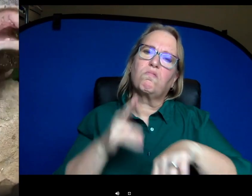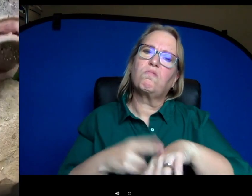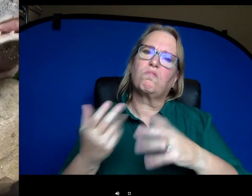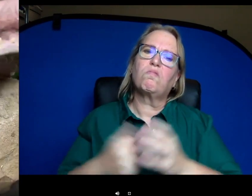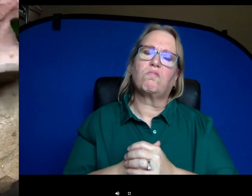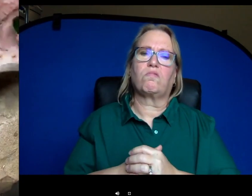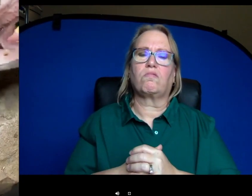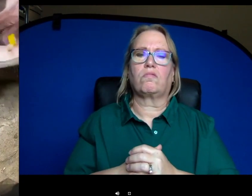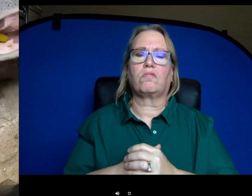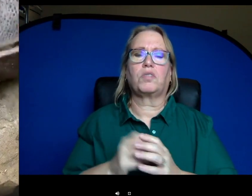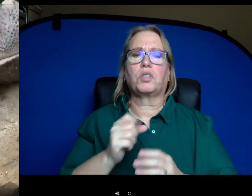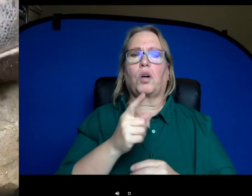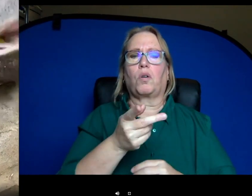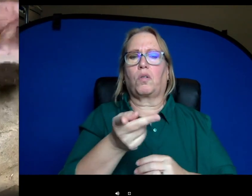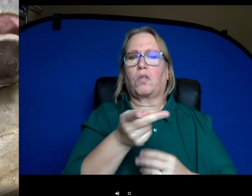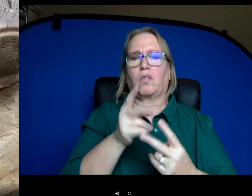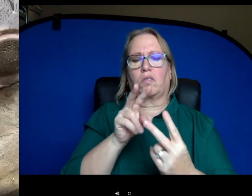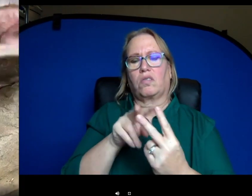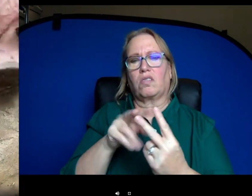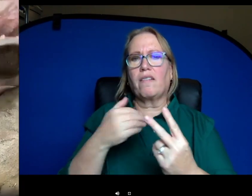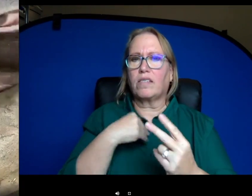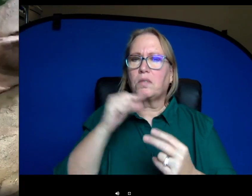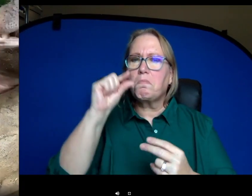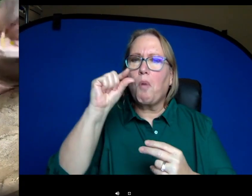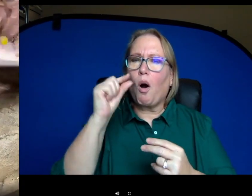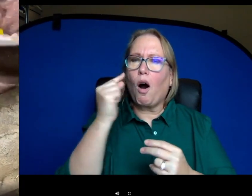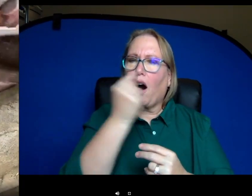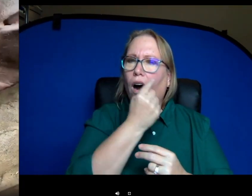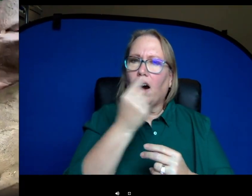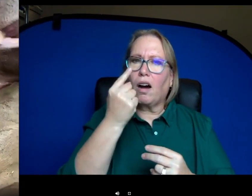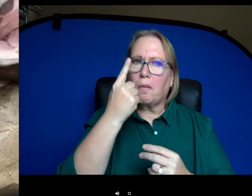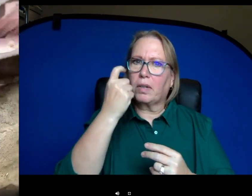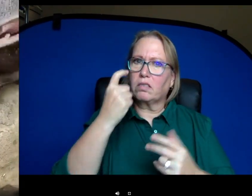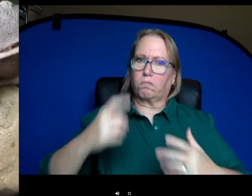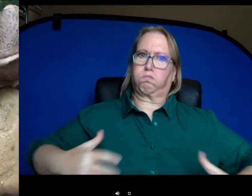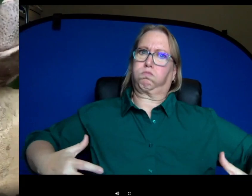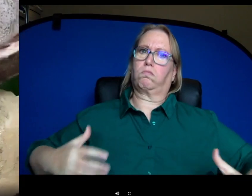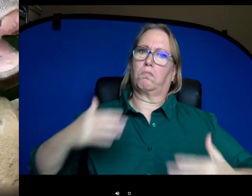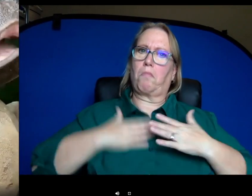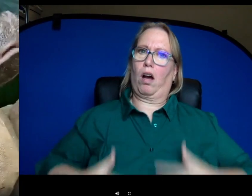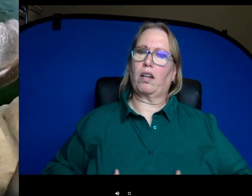these guys have sort of small eyes for the size of their body. Um, but they can